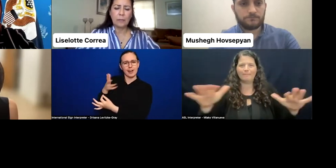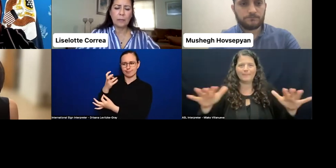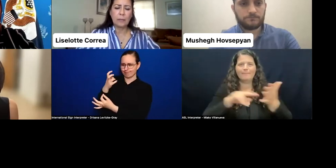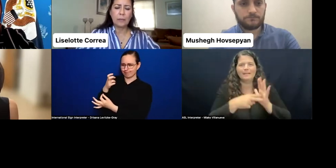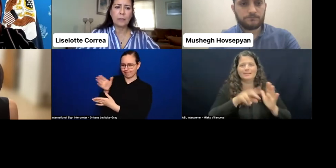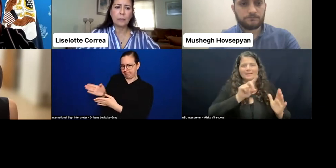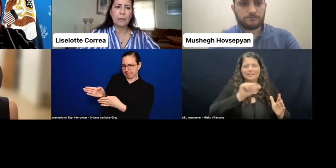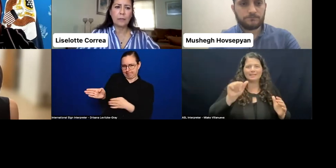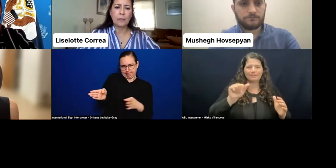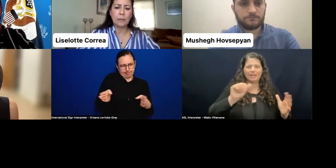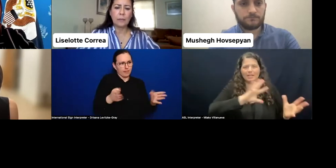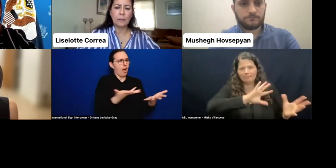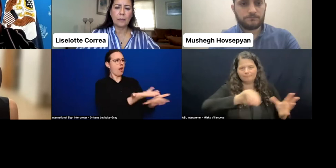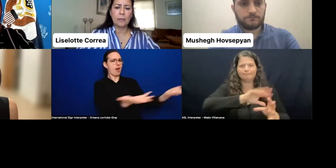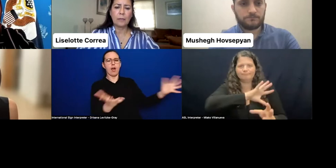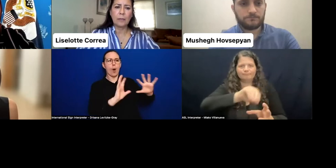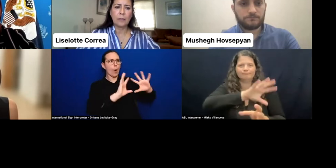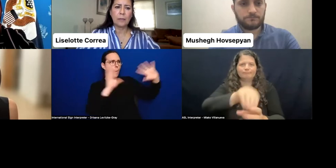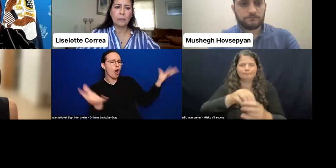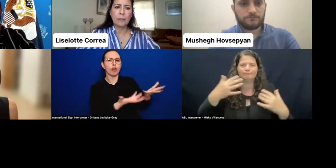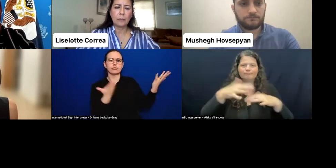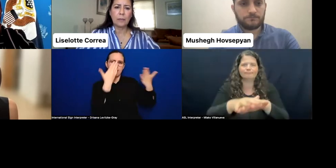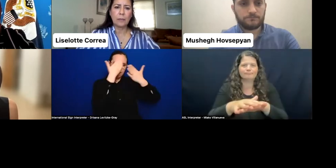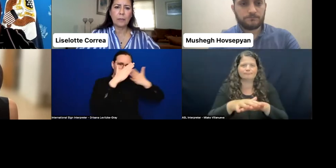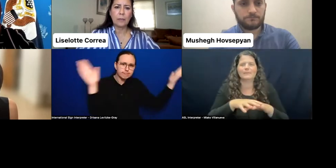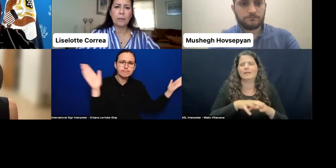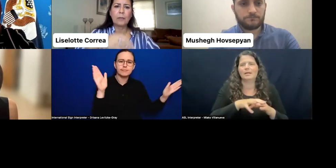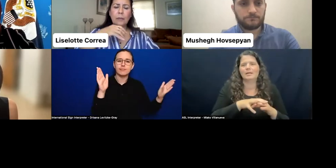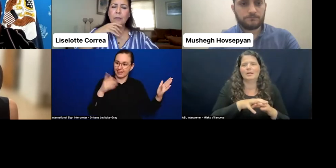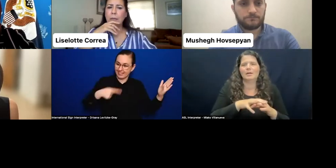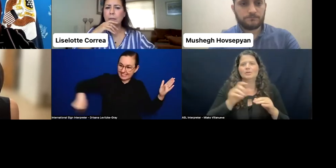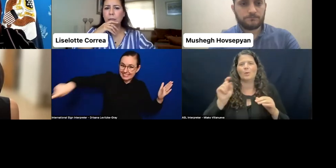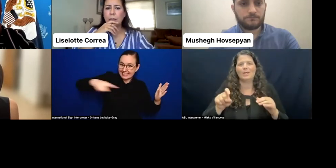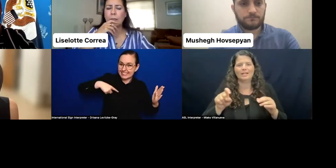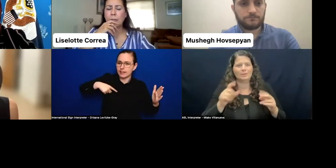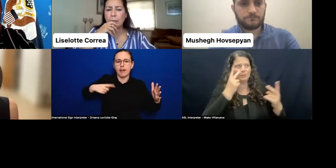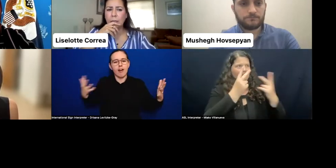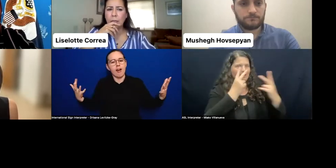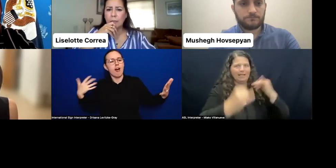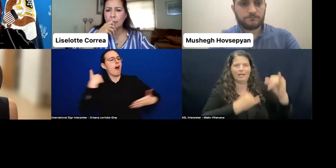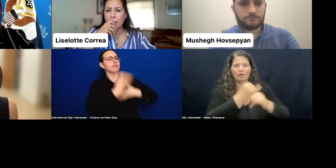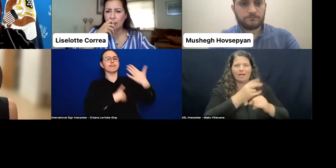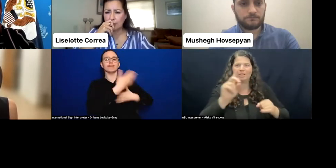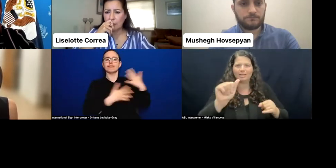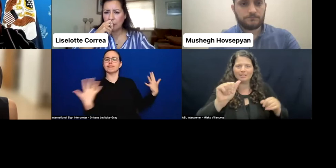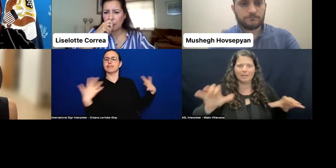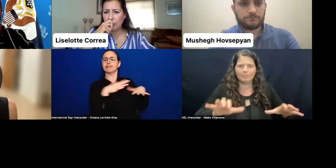movement, international disability movement-- it's first of all. The second one, I would like to say